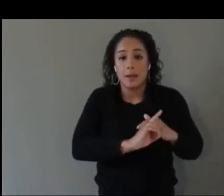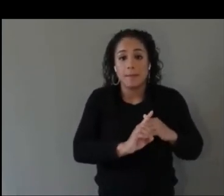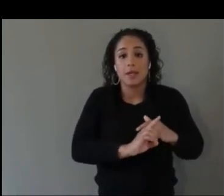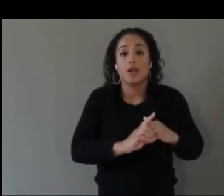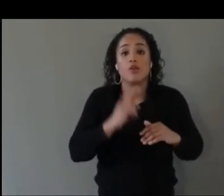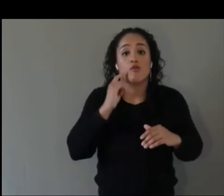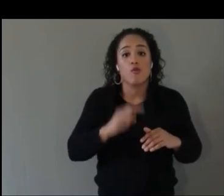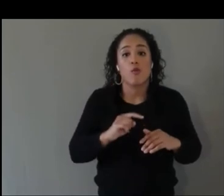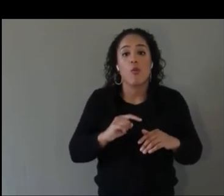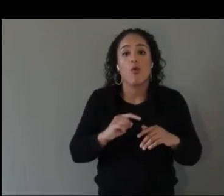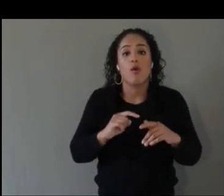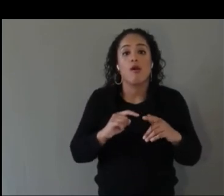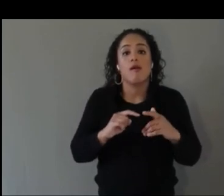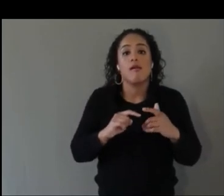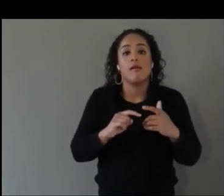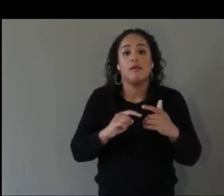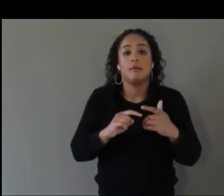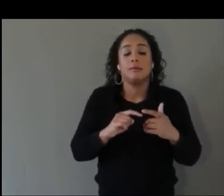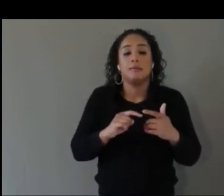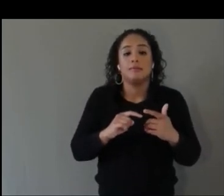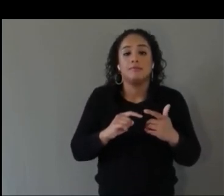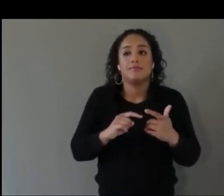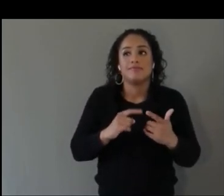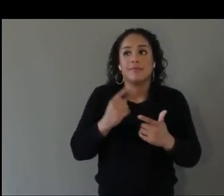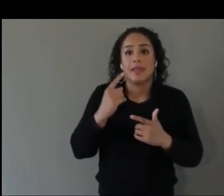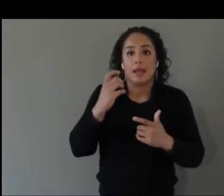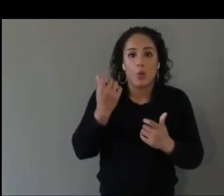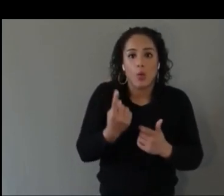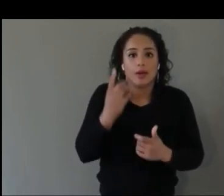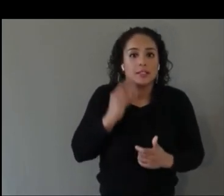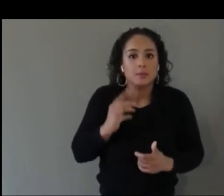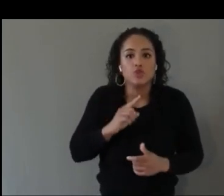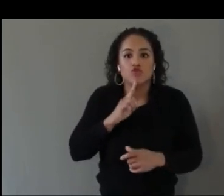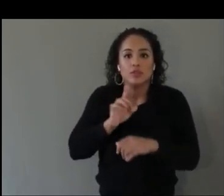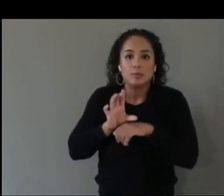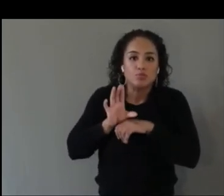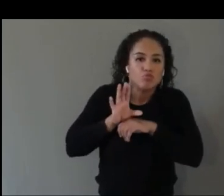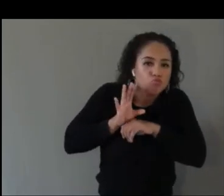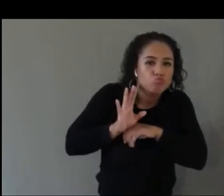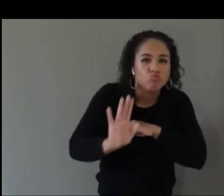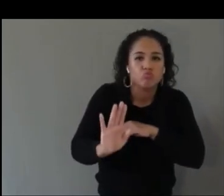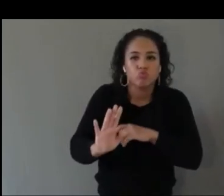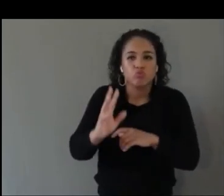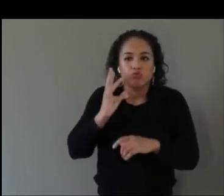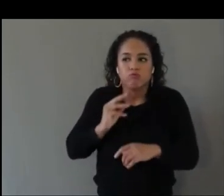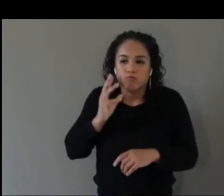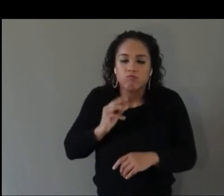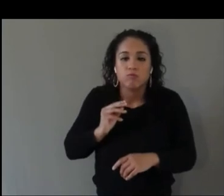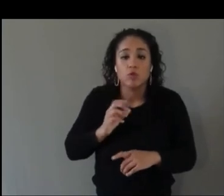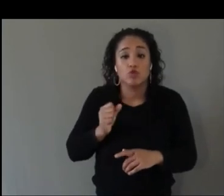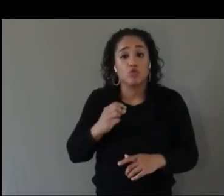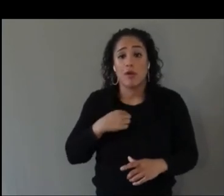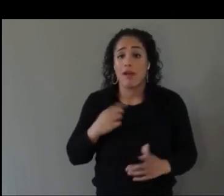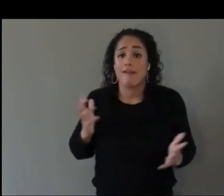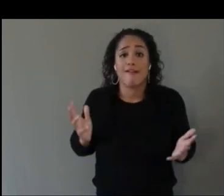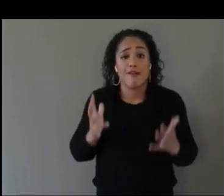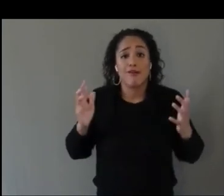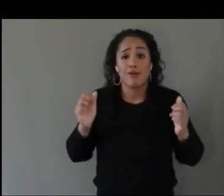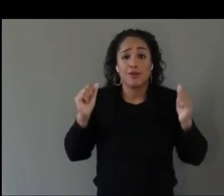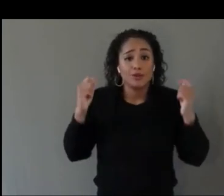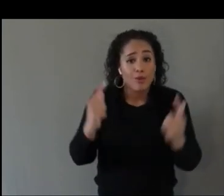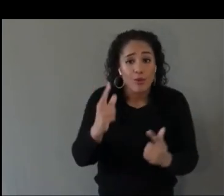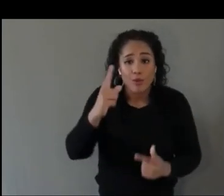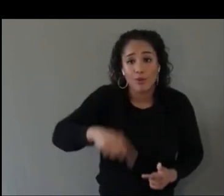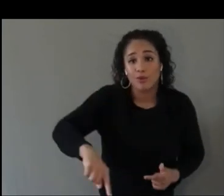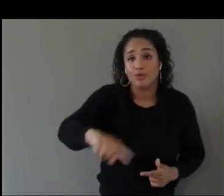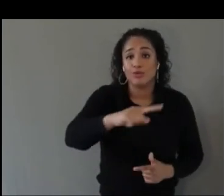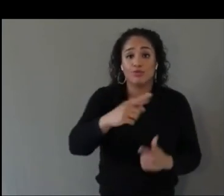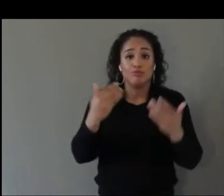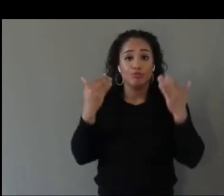I encourage everyone to see what is out there and test that and also then go beyond that